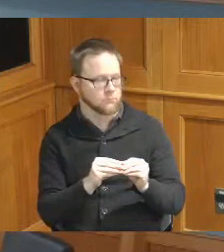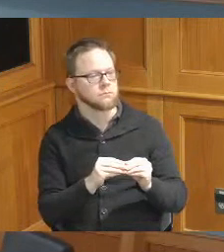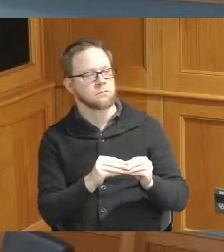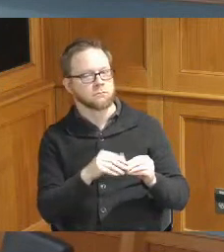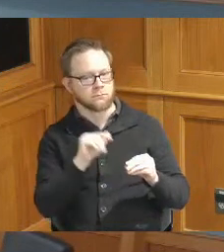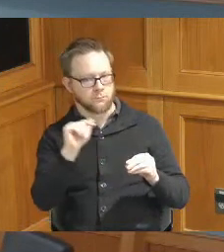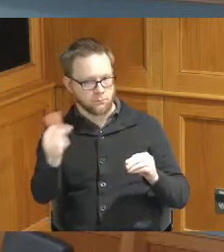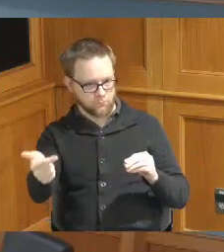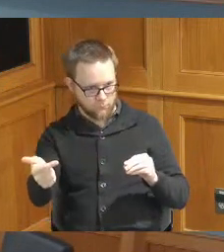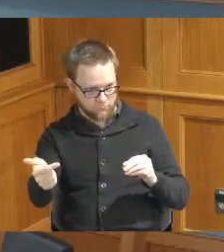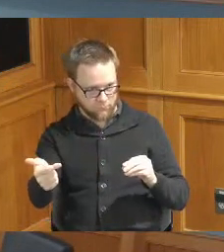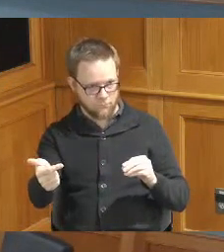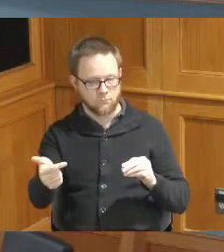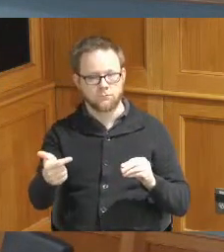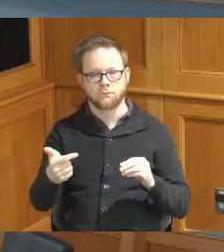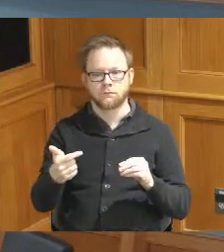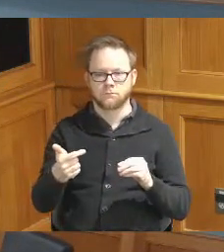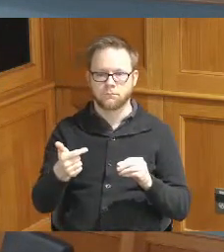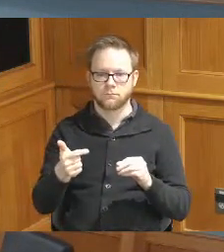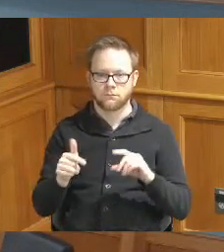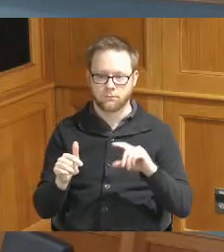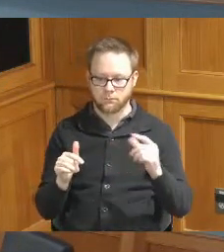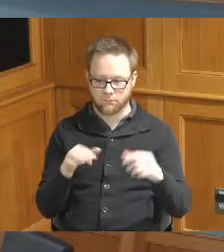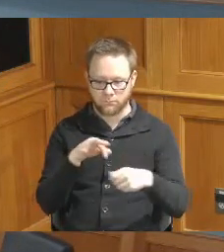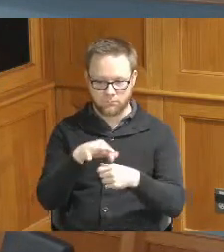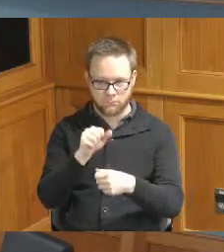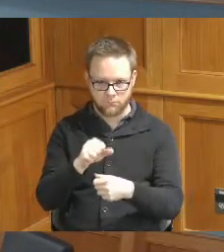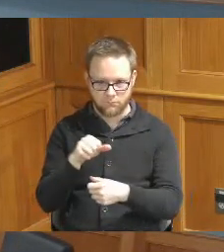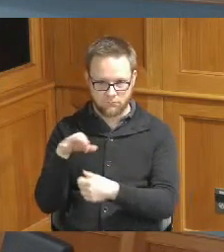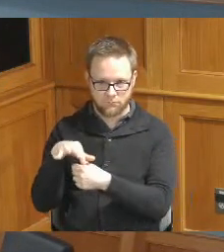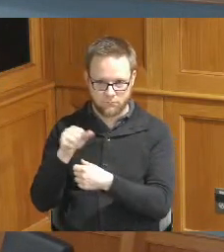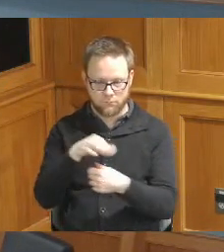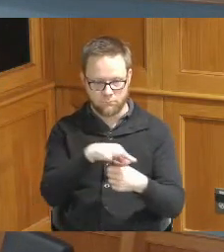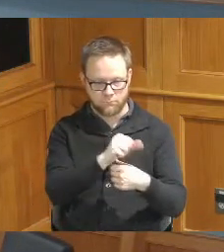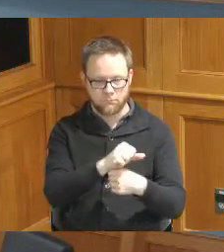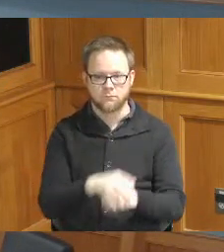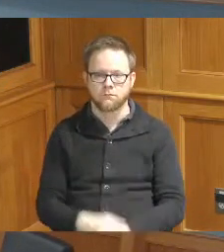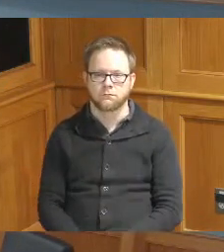Commissioner Reece yes Commissioner Driehaus yes Commissioner Summerow Dumas yes okay okay thank